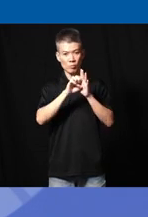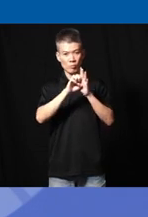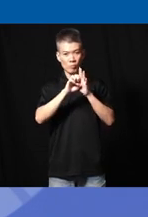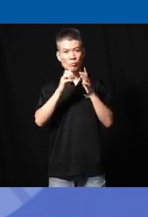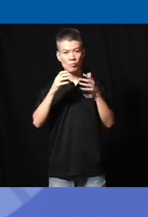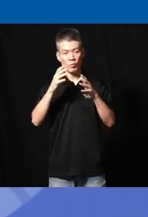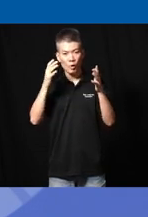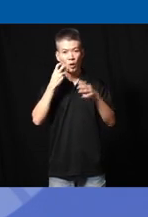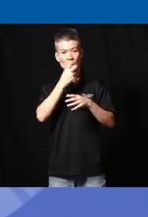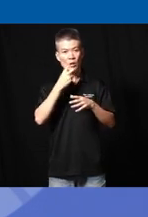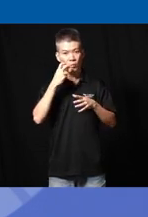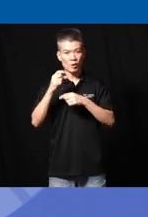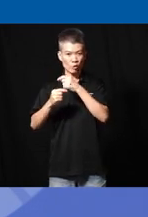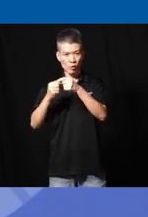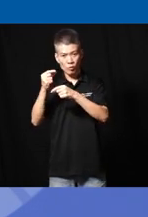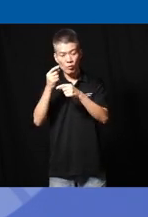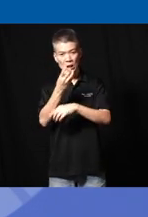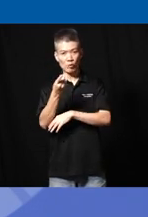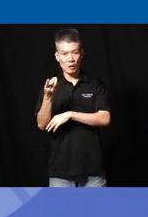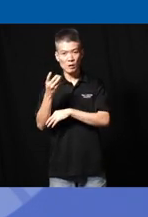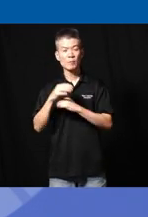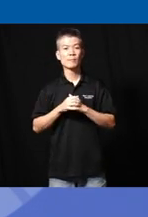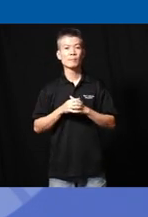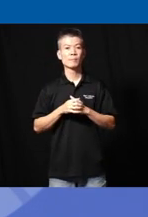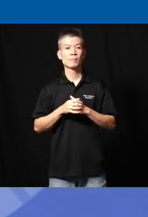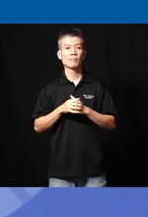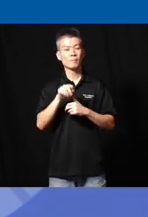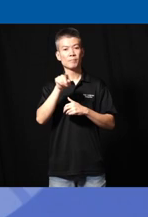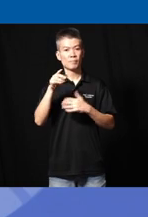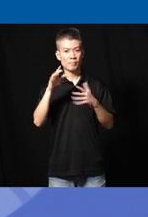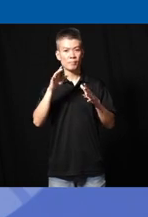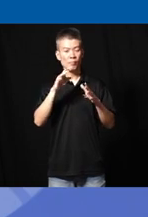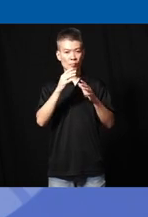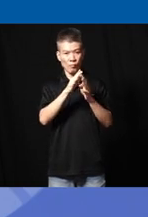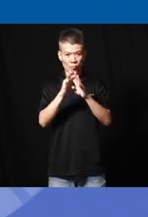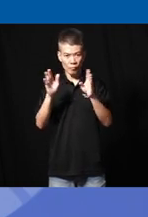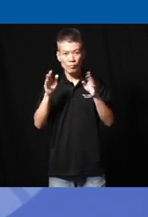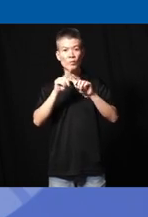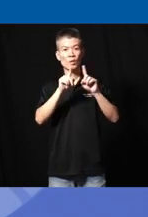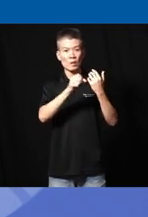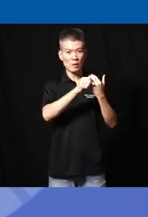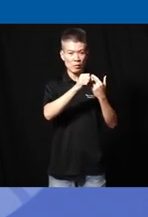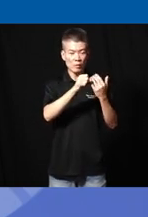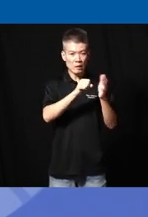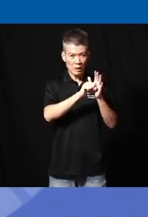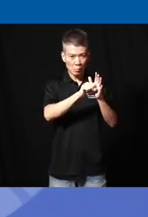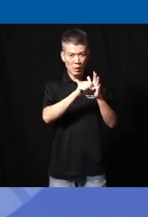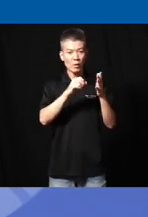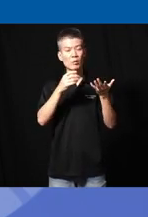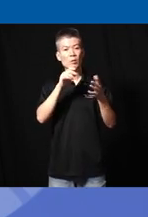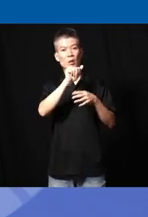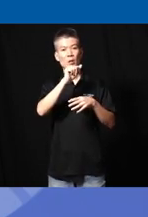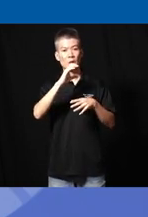have a lot of speech generative devices uh they are an array of symbols that the AAC user has